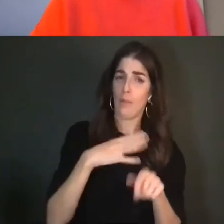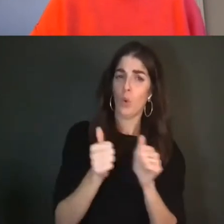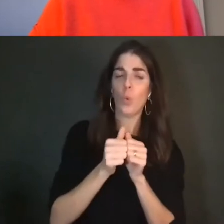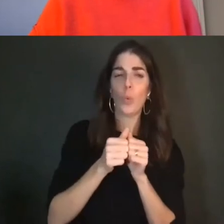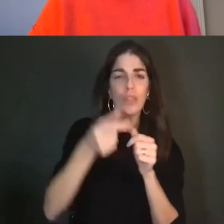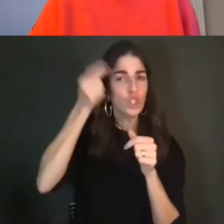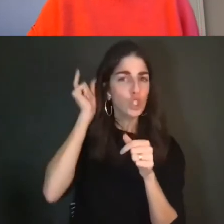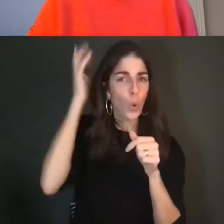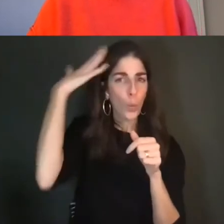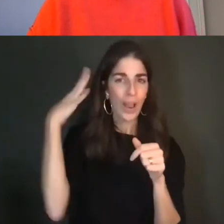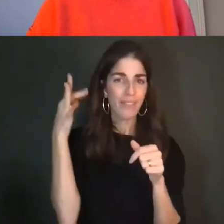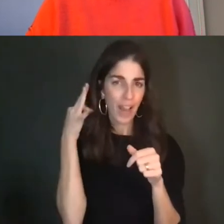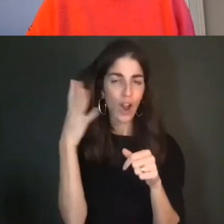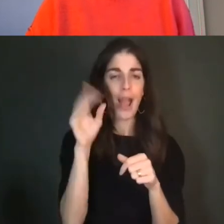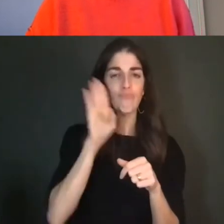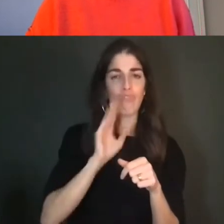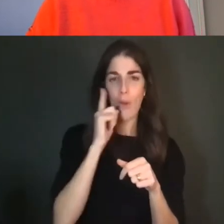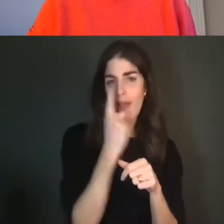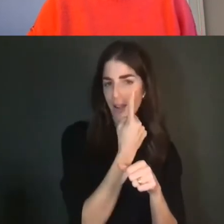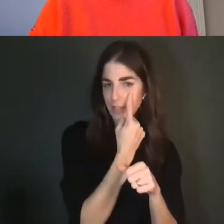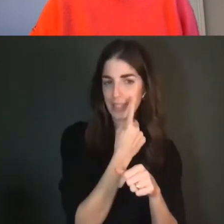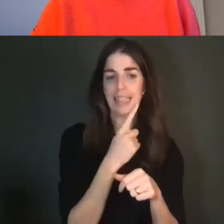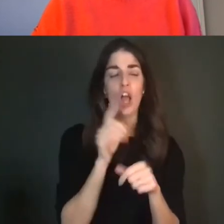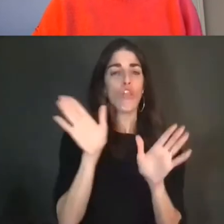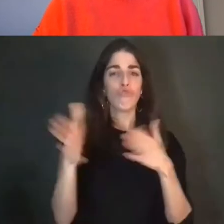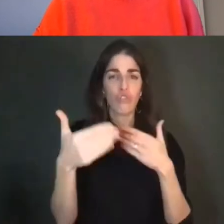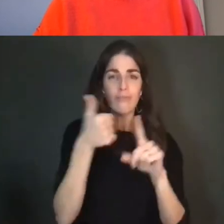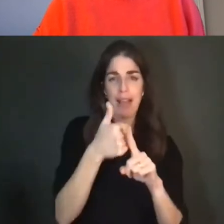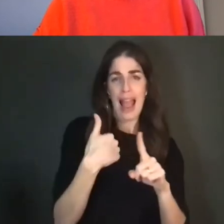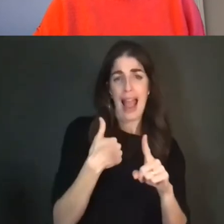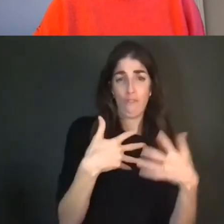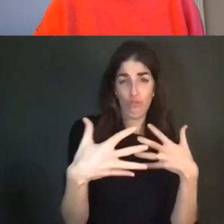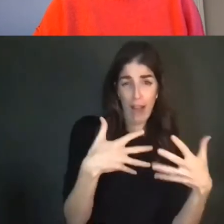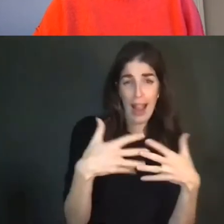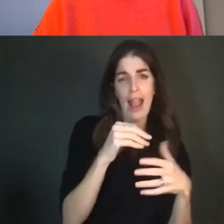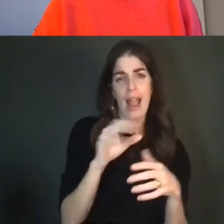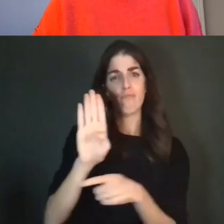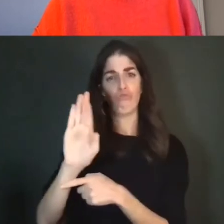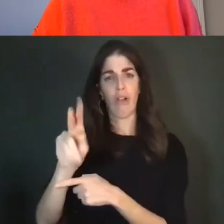brown eyes in a room with grey and brick walls and a plant in the background.